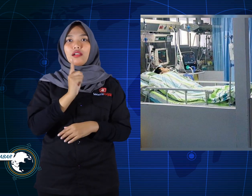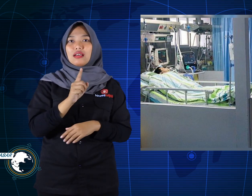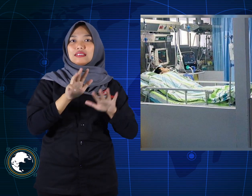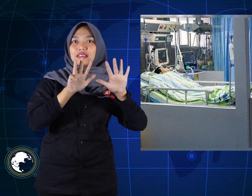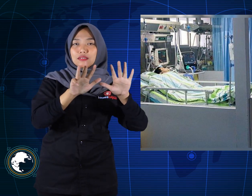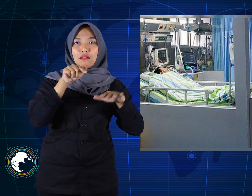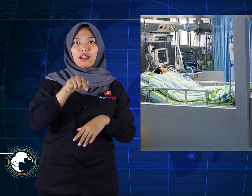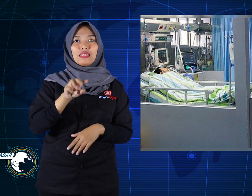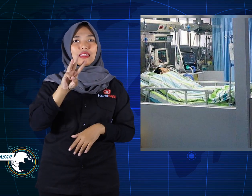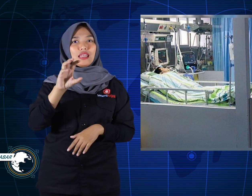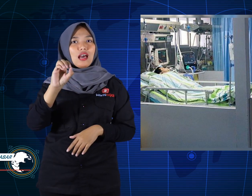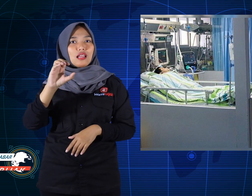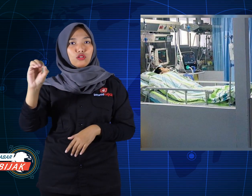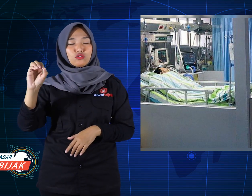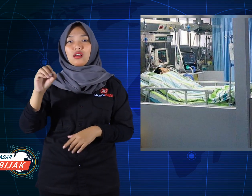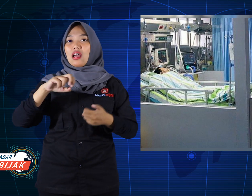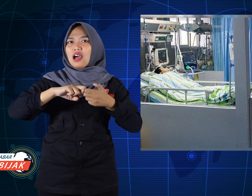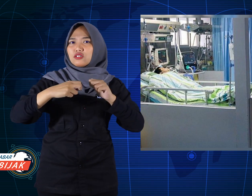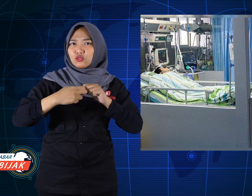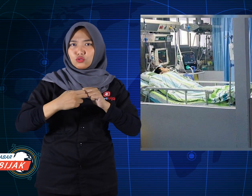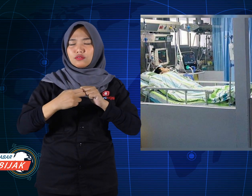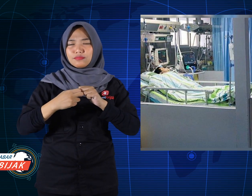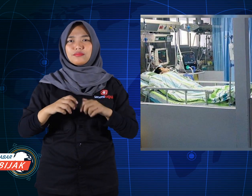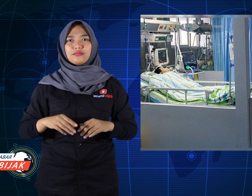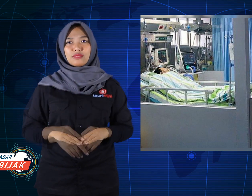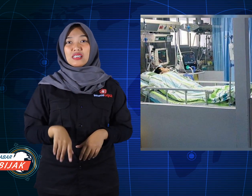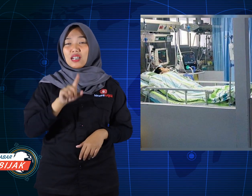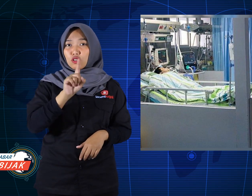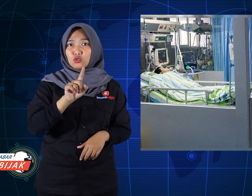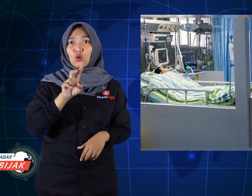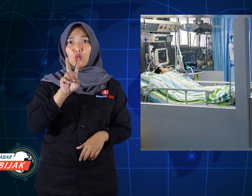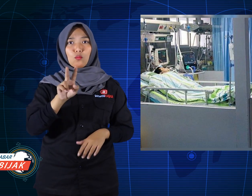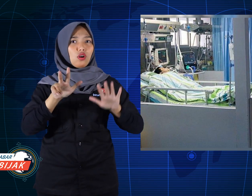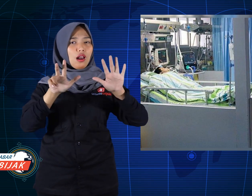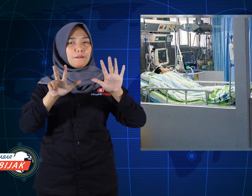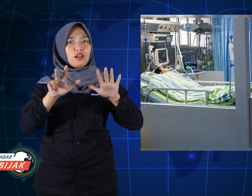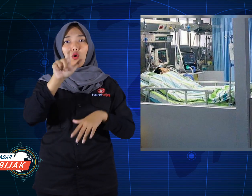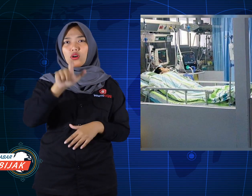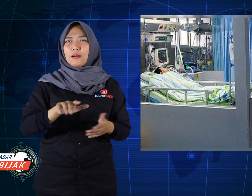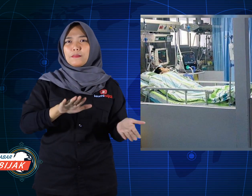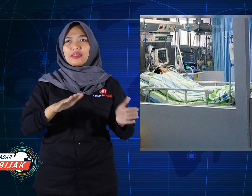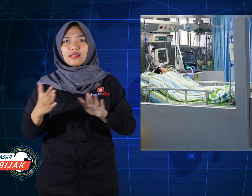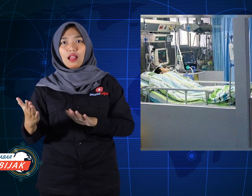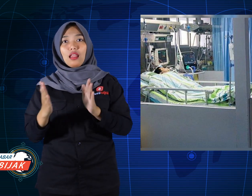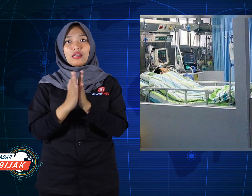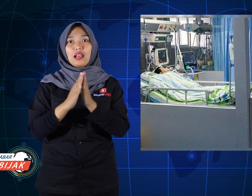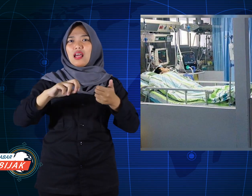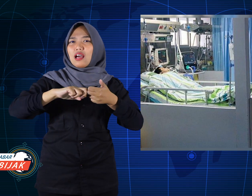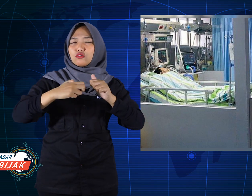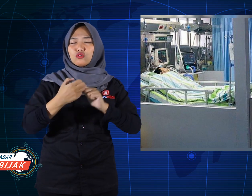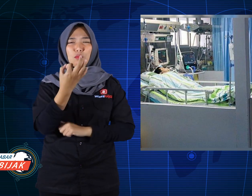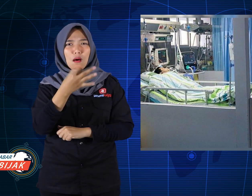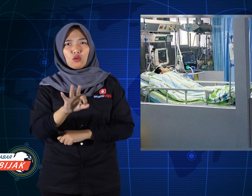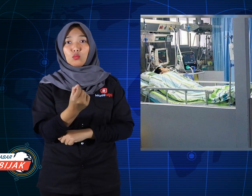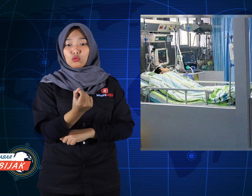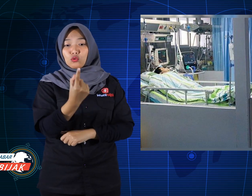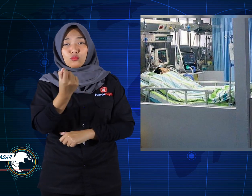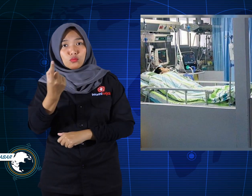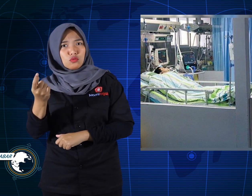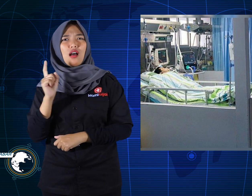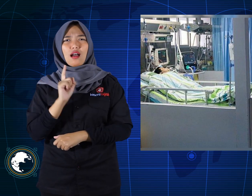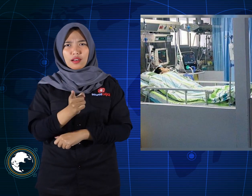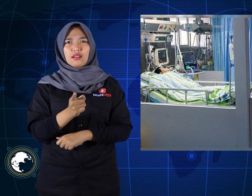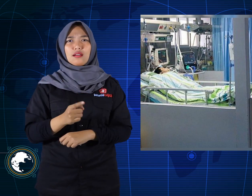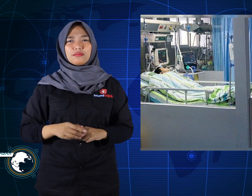there were 9,300 cases, 128 died and there have emerged several new cases.